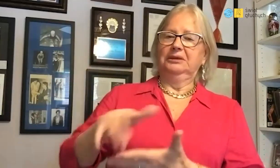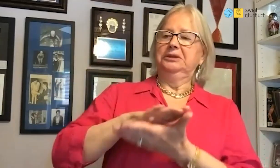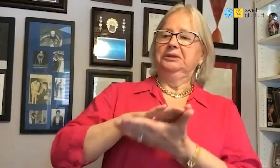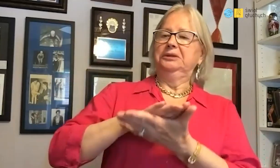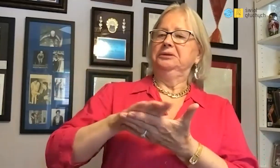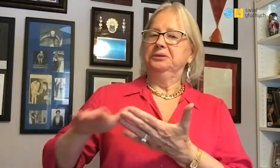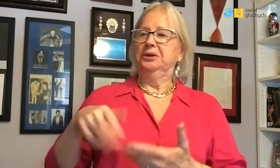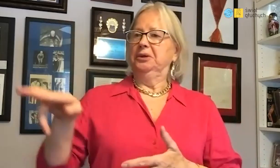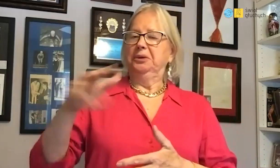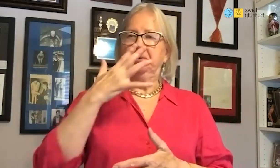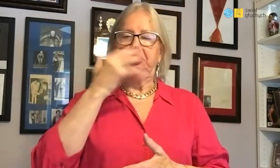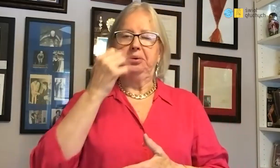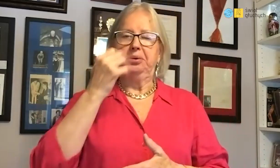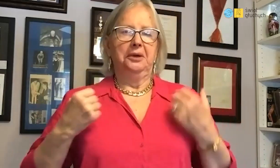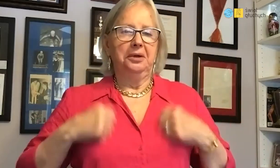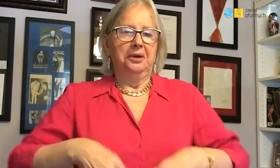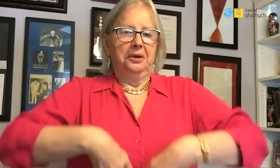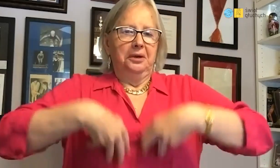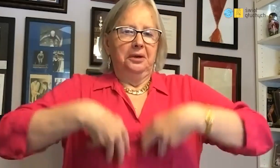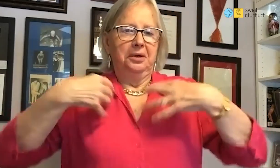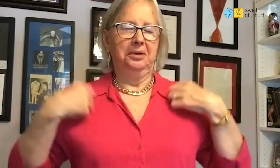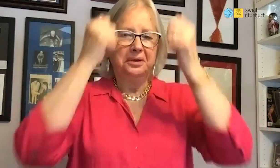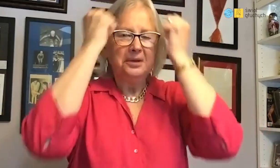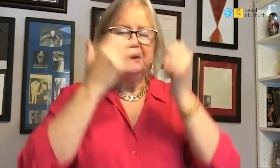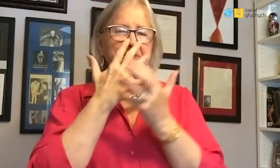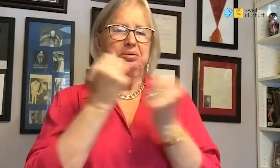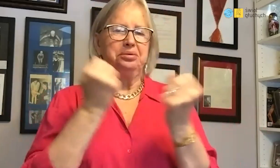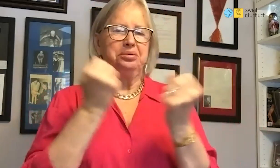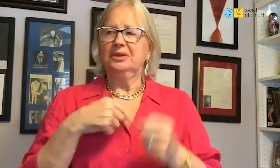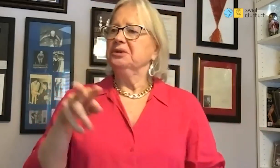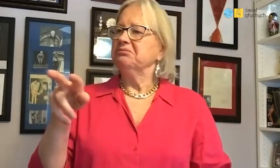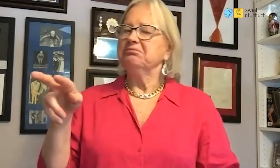Players from other countries were better by the fact that they had much more colorful and designer costumes.